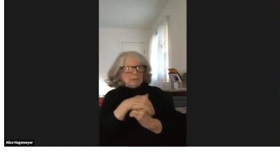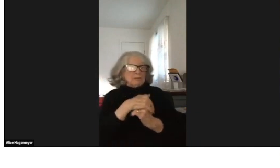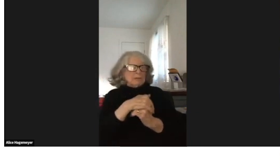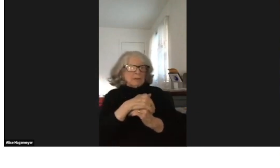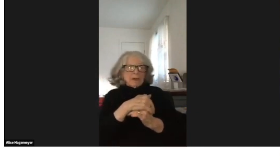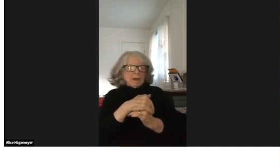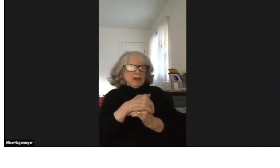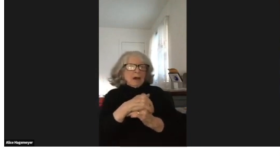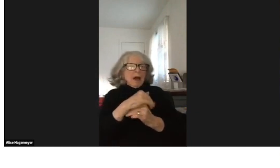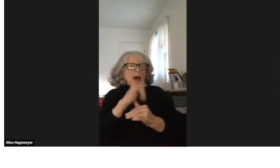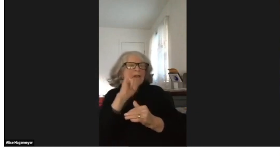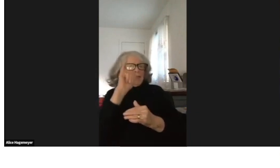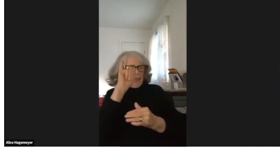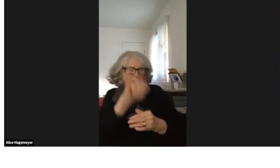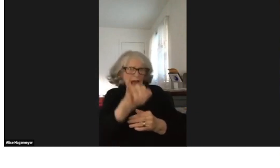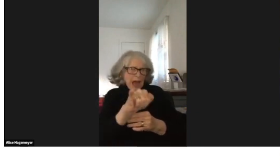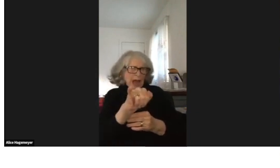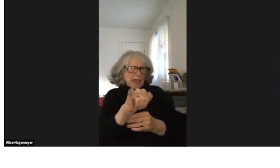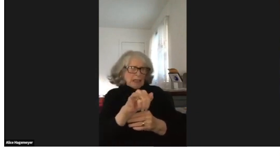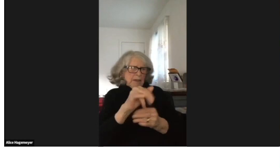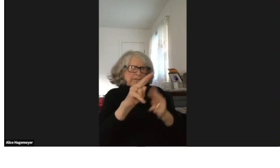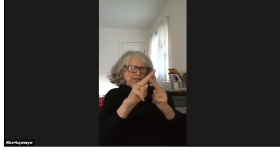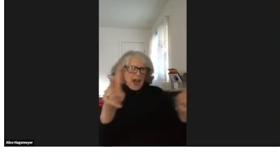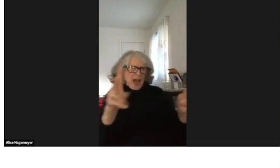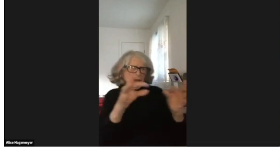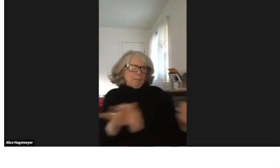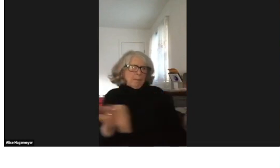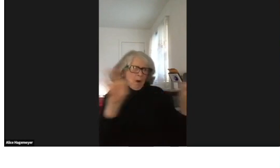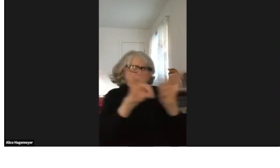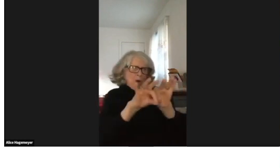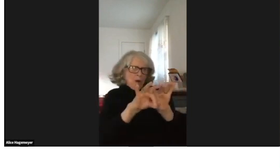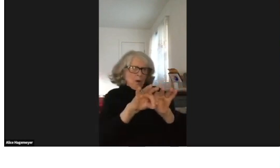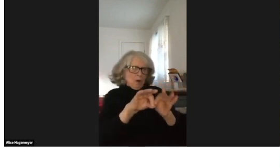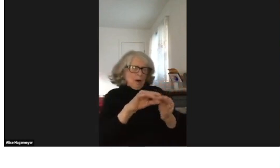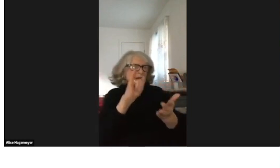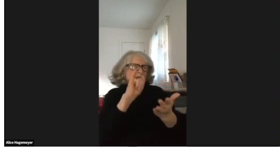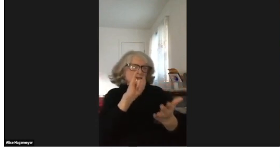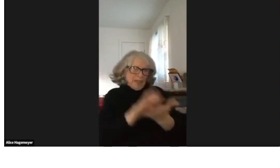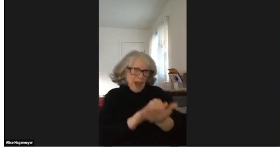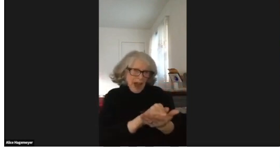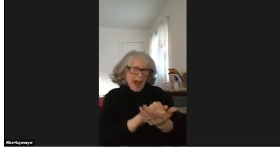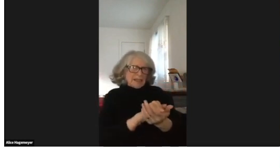about charities, this is very important.